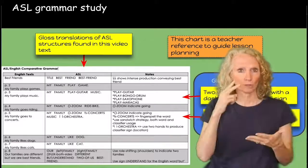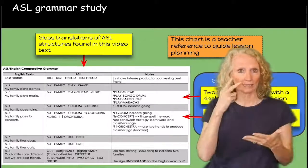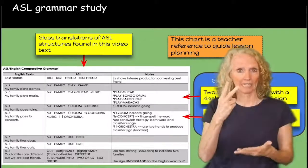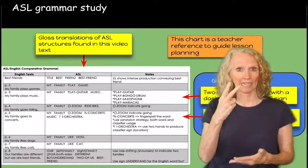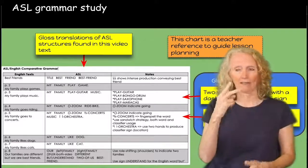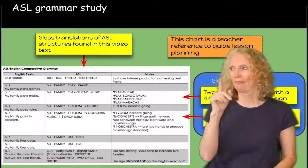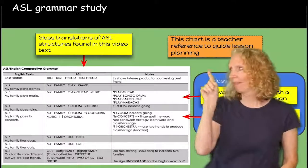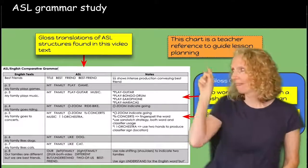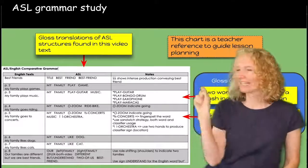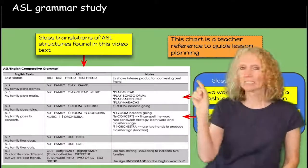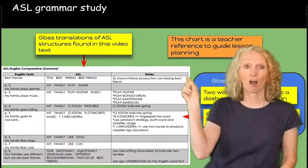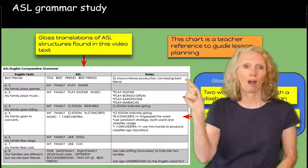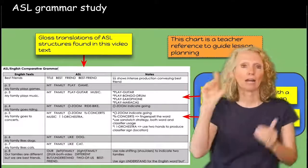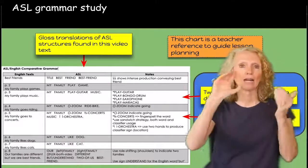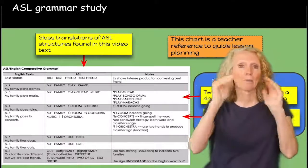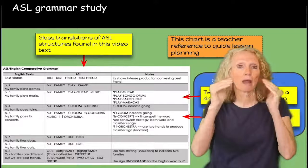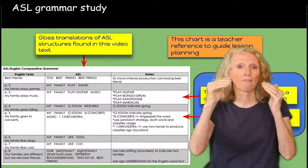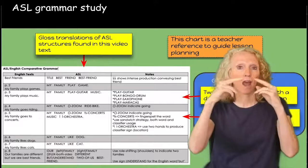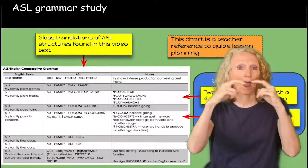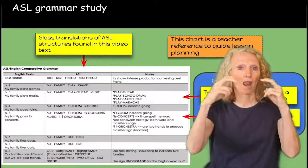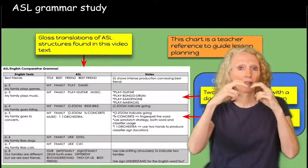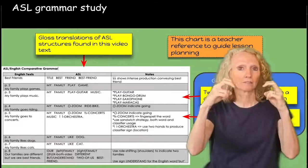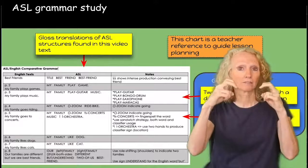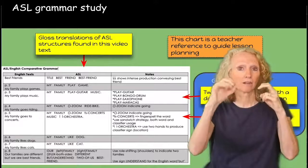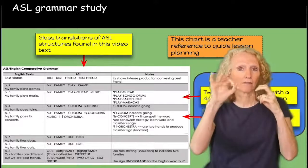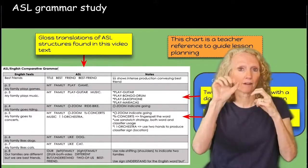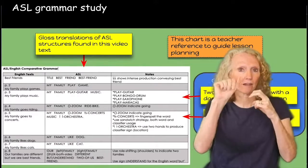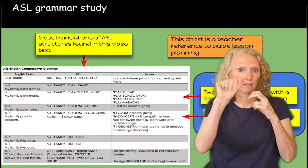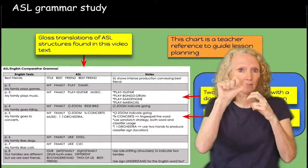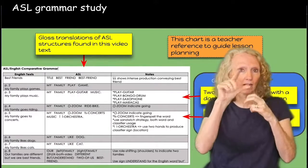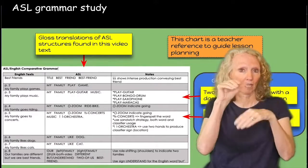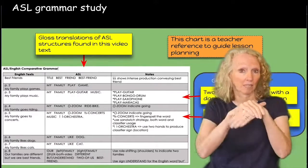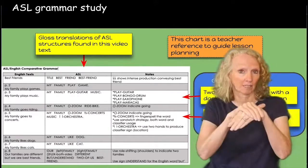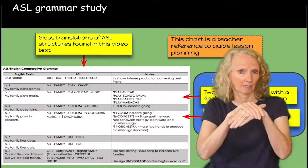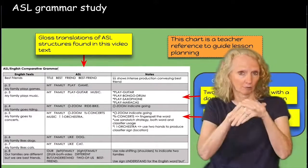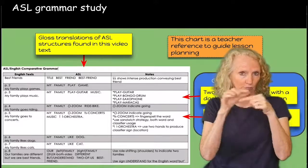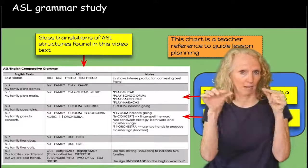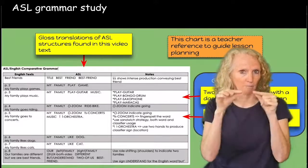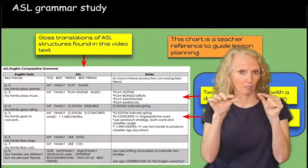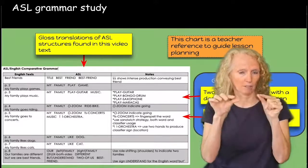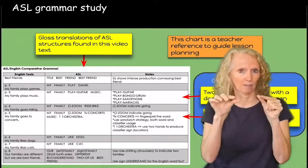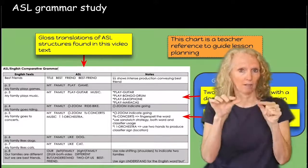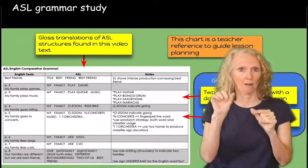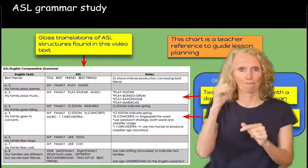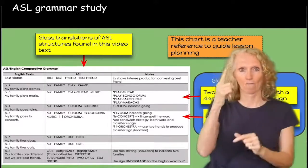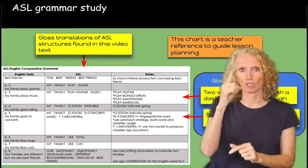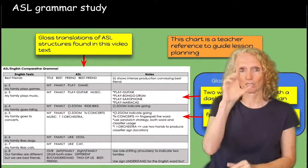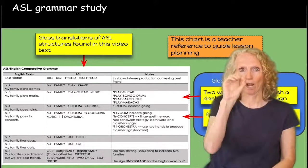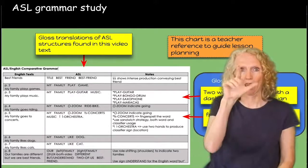teachers can refer back to this form for comparative analysis of asl and